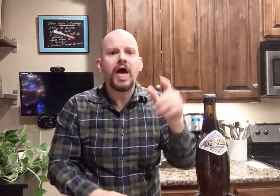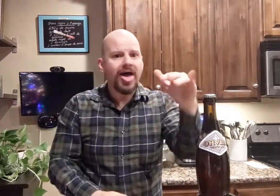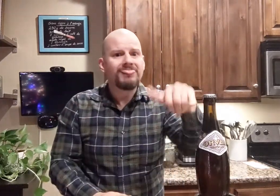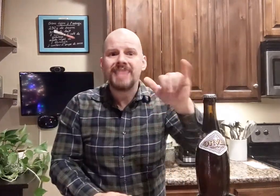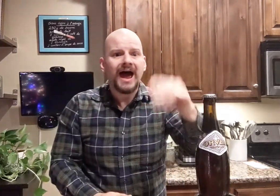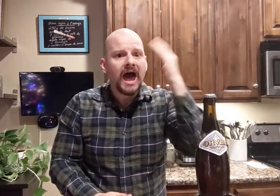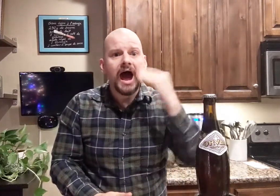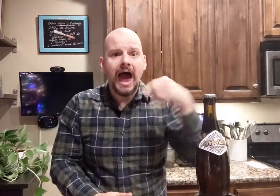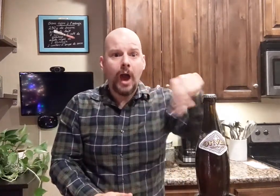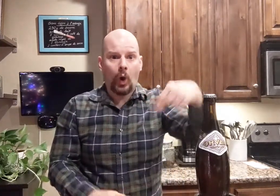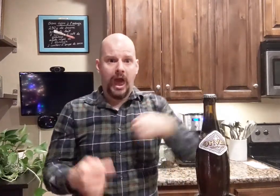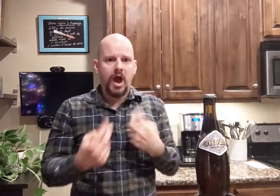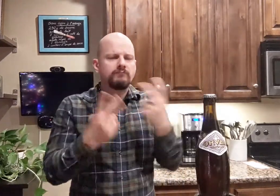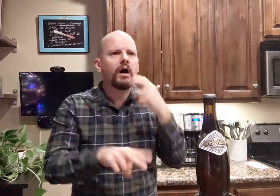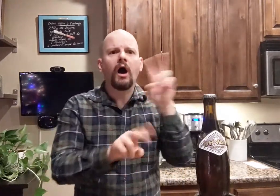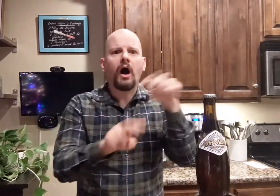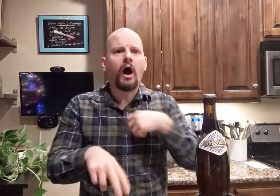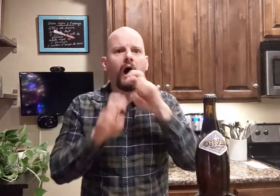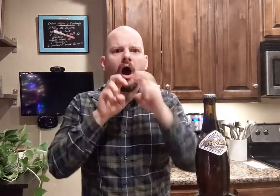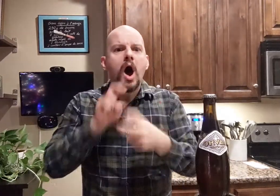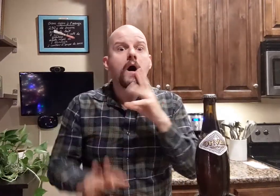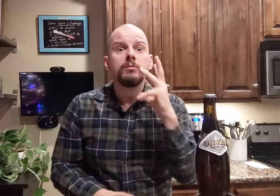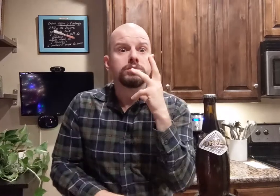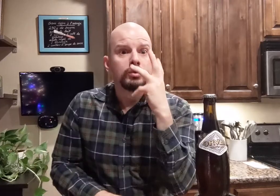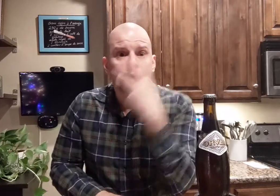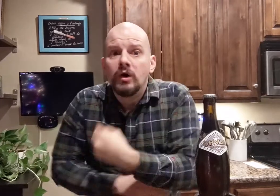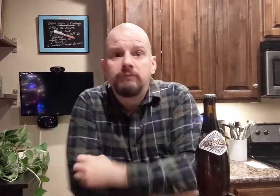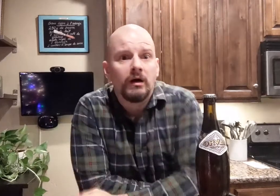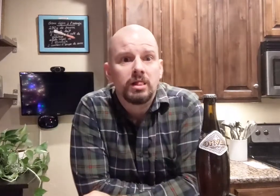The headquarter I visited was beautiful!